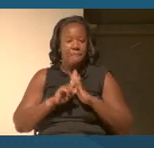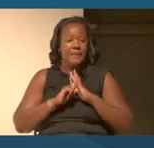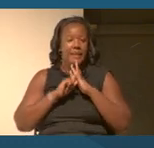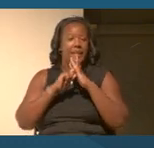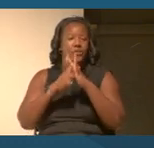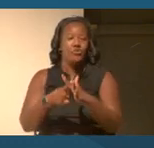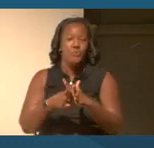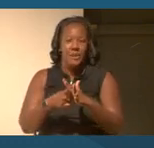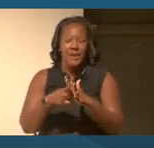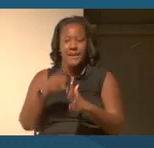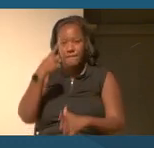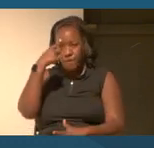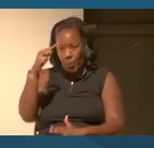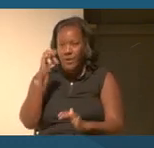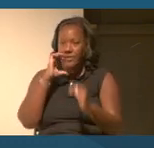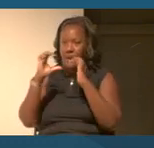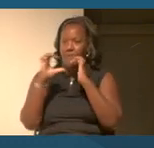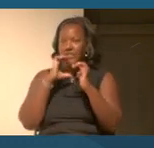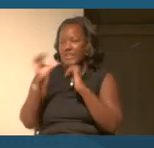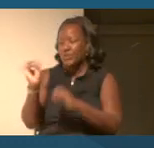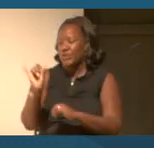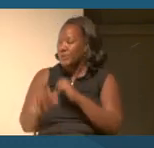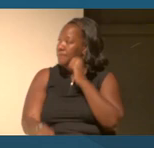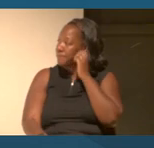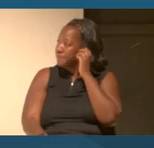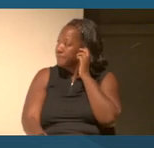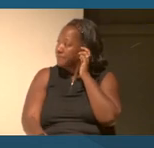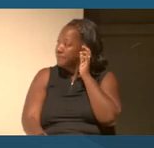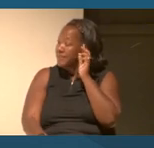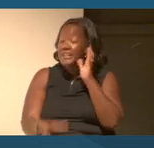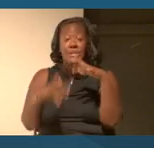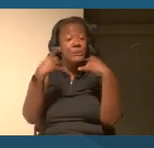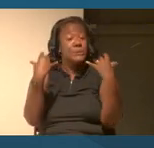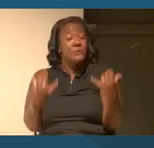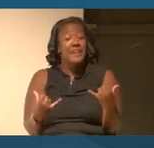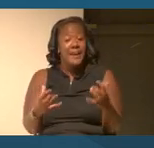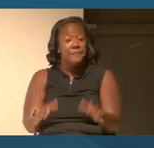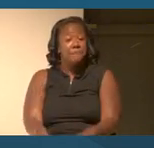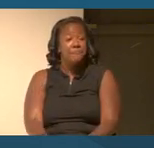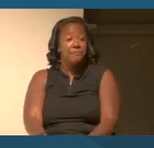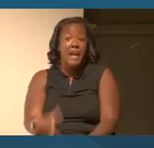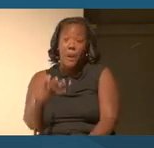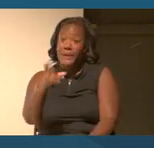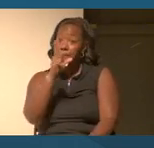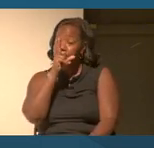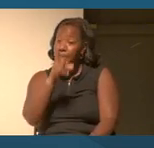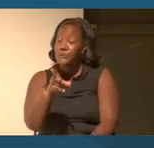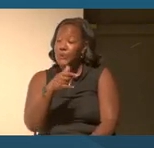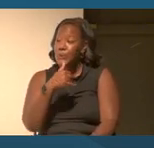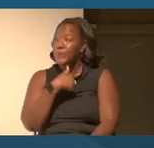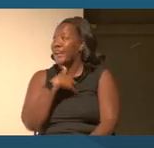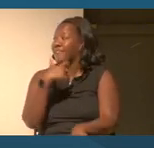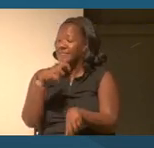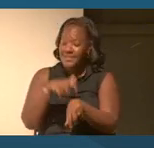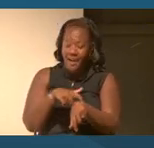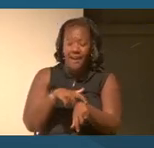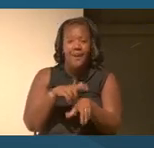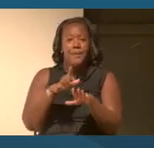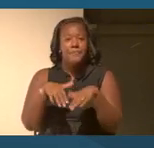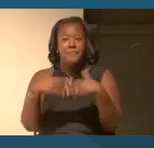for the conversation, too. So let's go ahead and I wanna make sure we're giving space and time to the questions. Yep, absolutely.